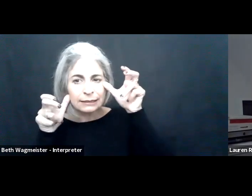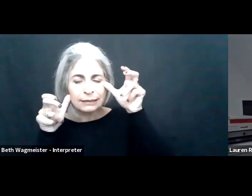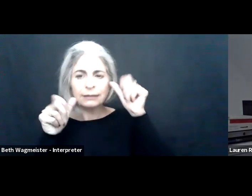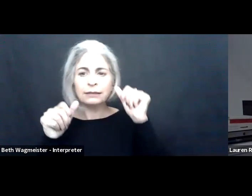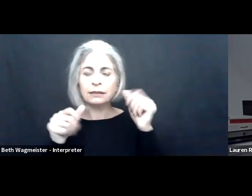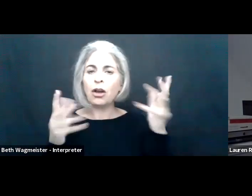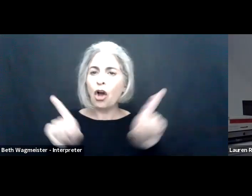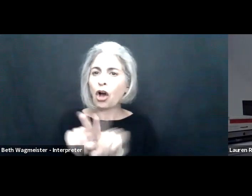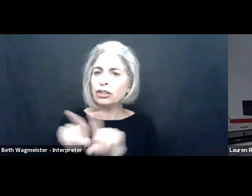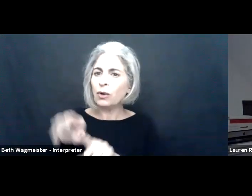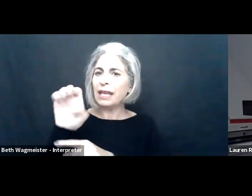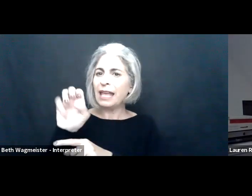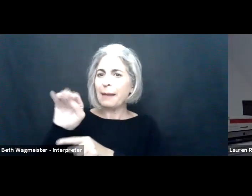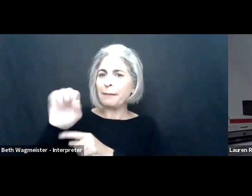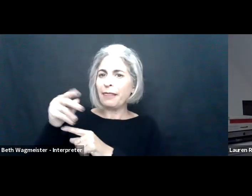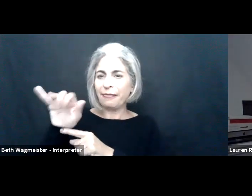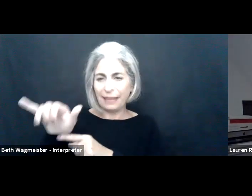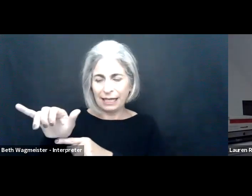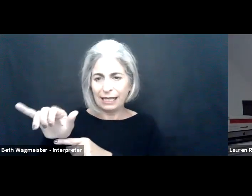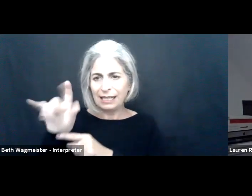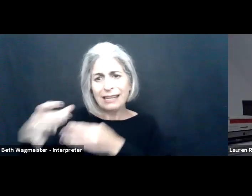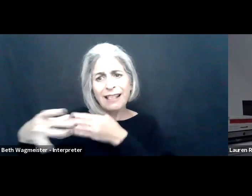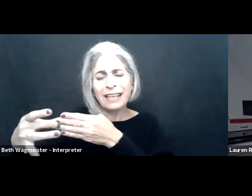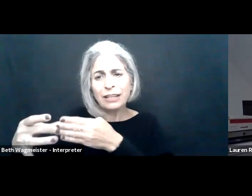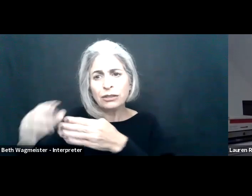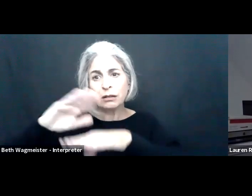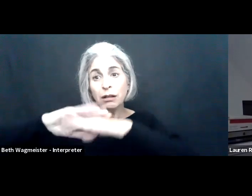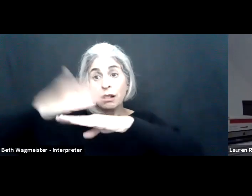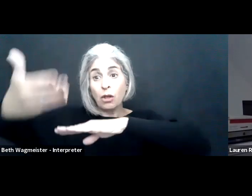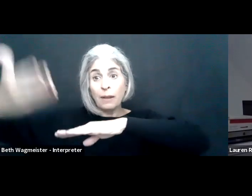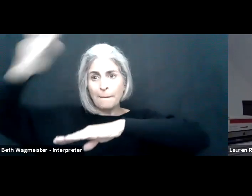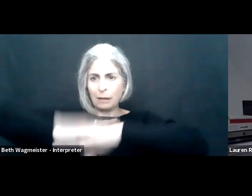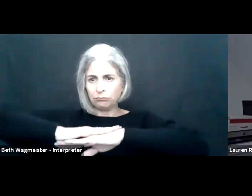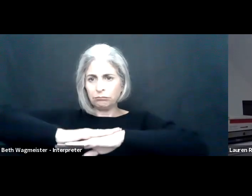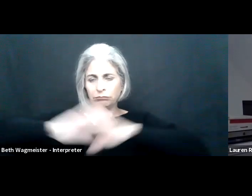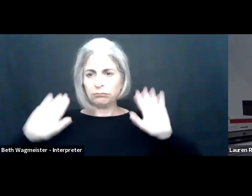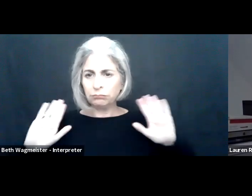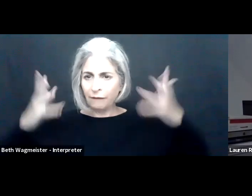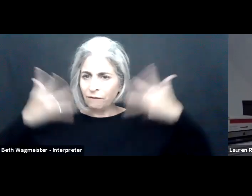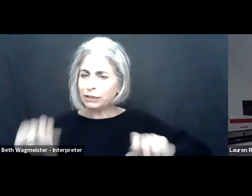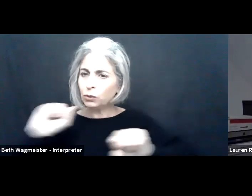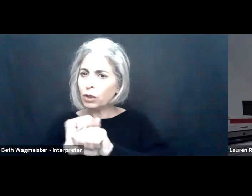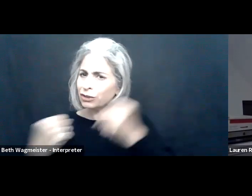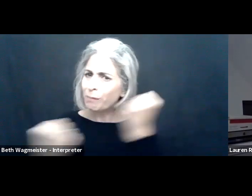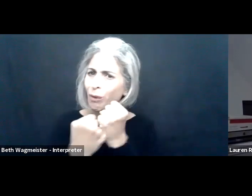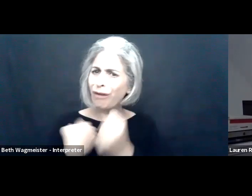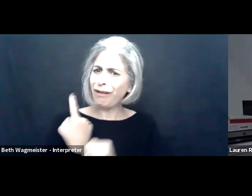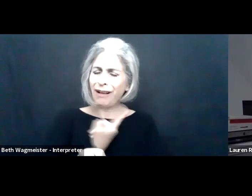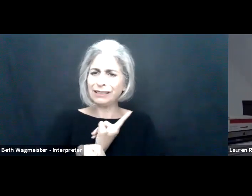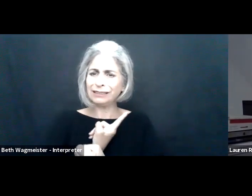Another theme that's coming back. Second, driving empathy from leaders. We need leaders today who tell us to get